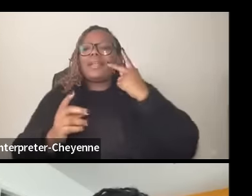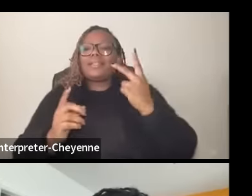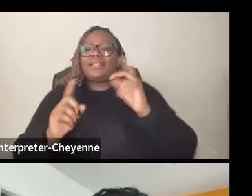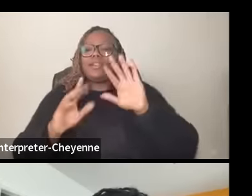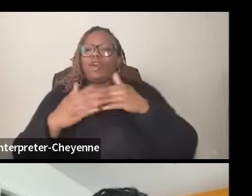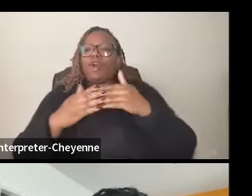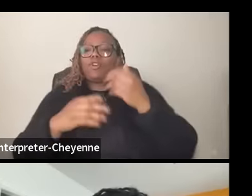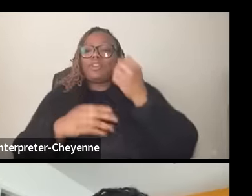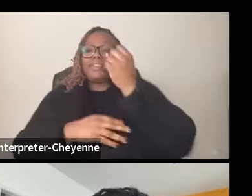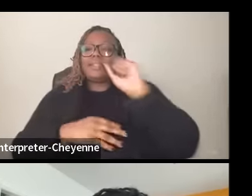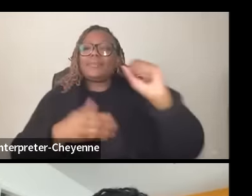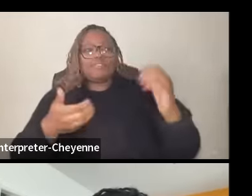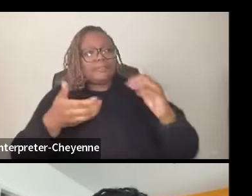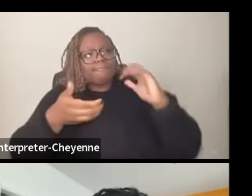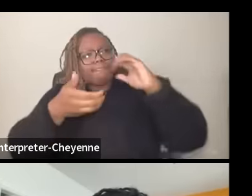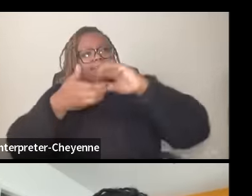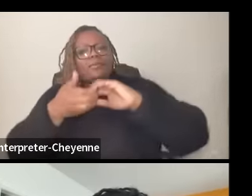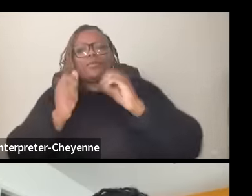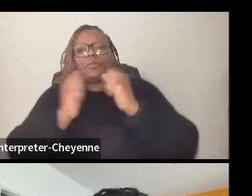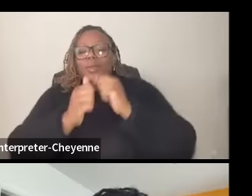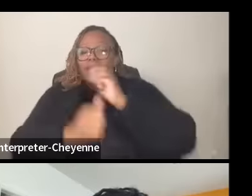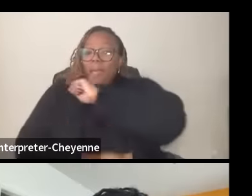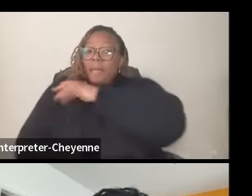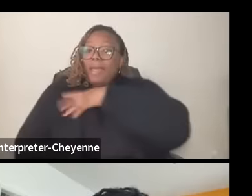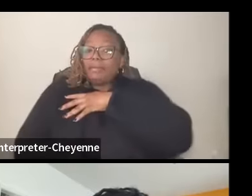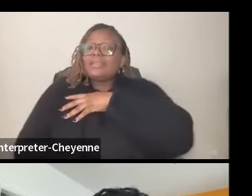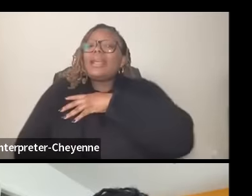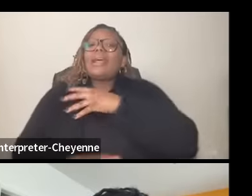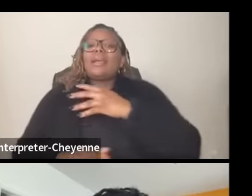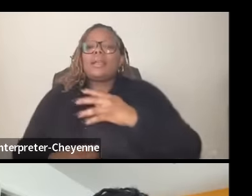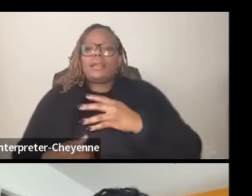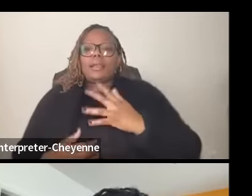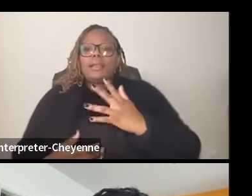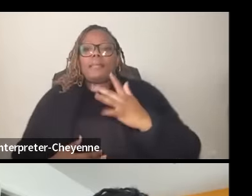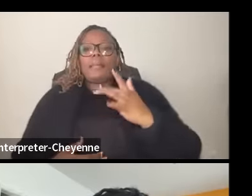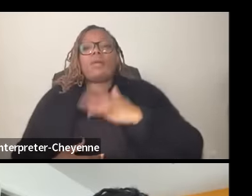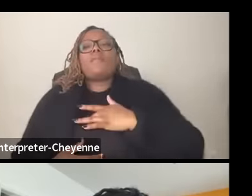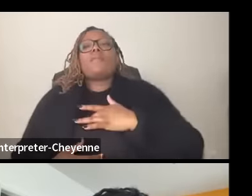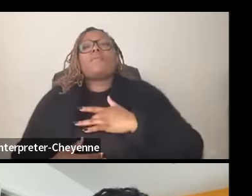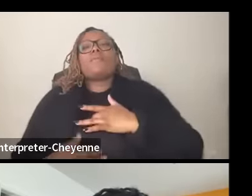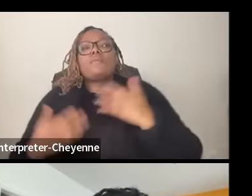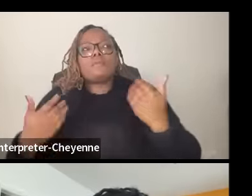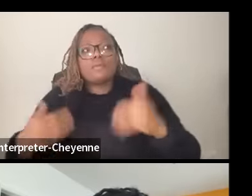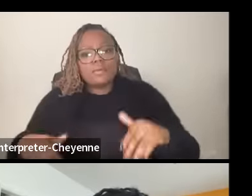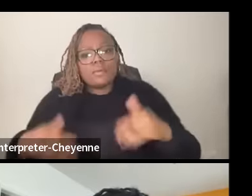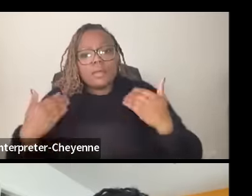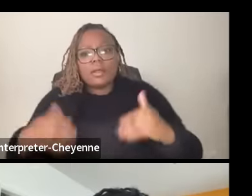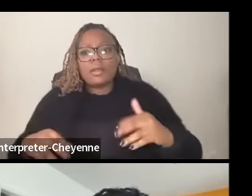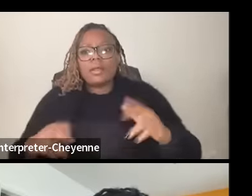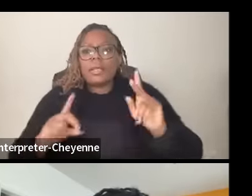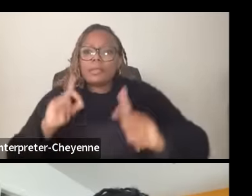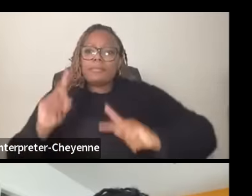and solidarity with Palestine you know it lifts my heart uh of people you know taking small and